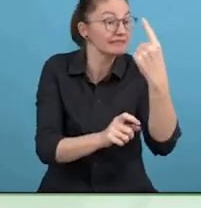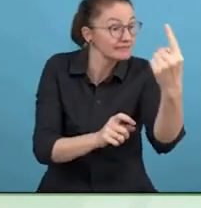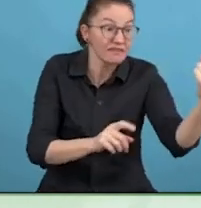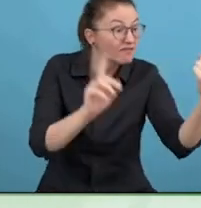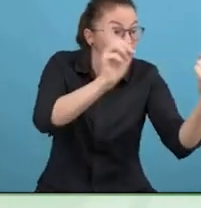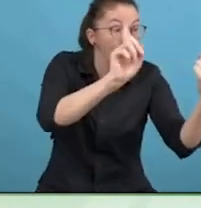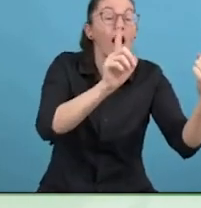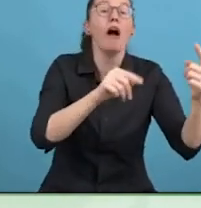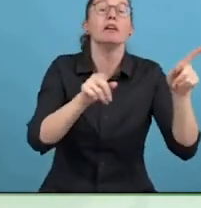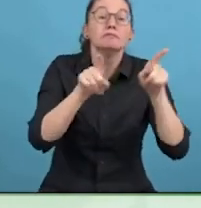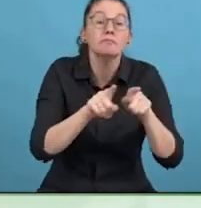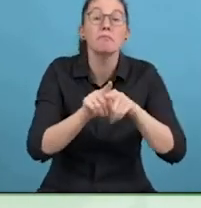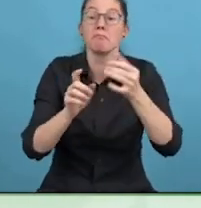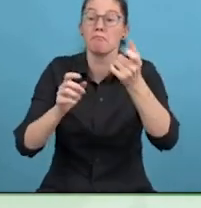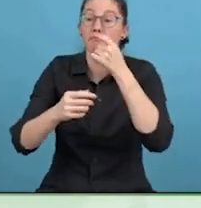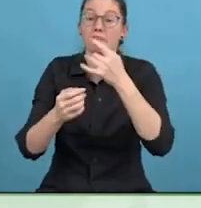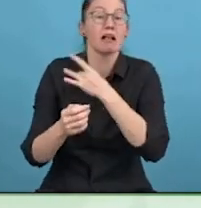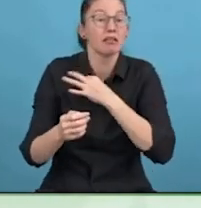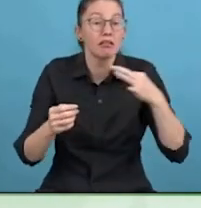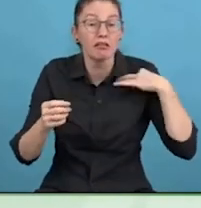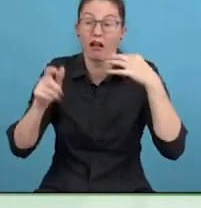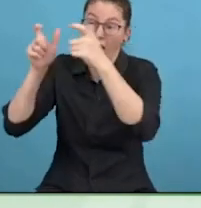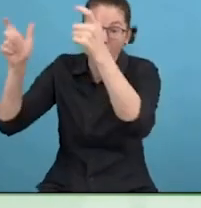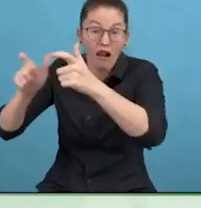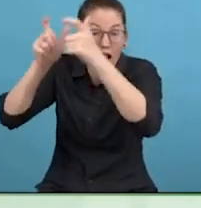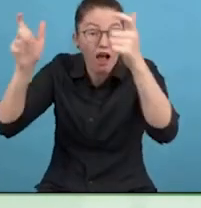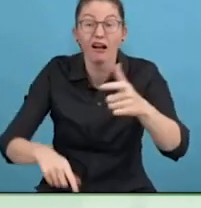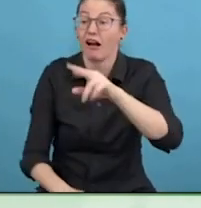One last question, this is what we would like.